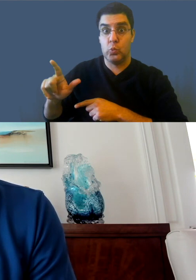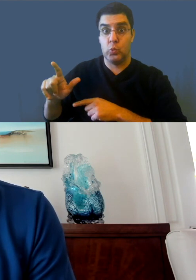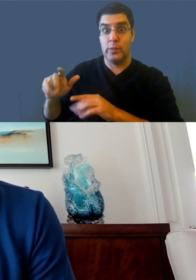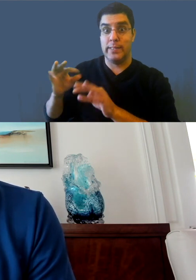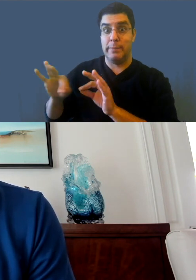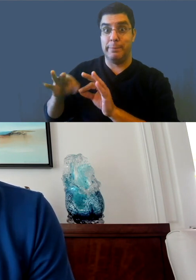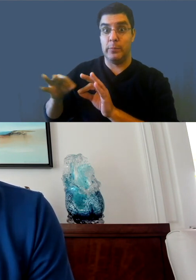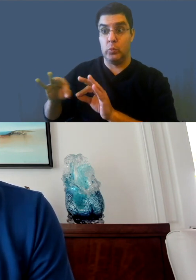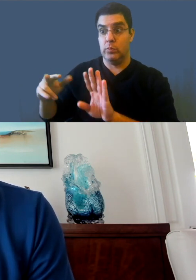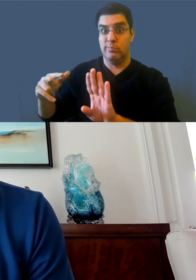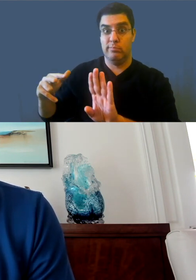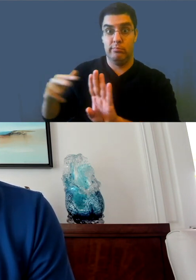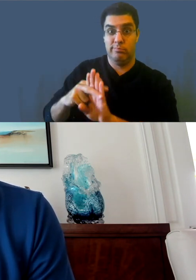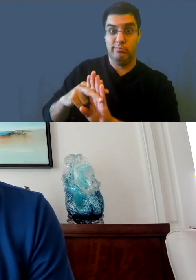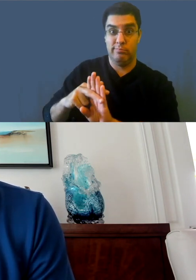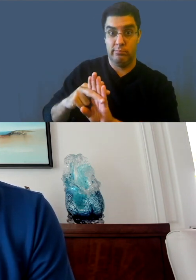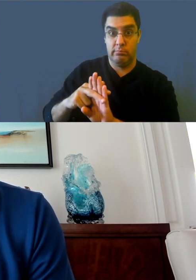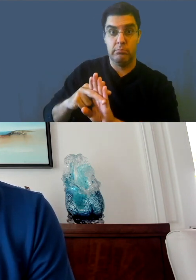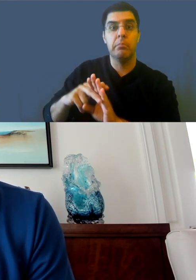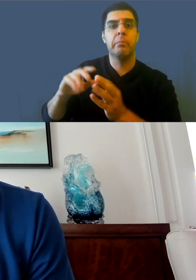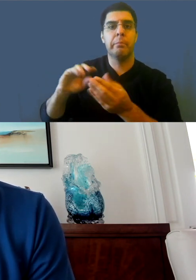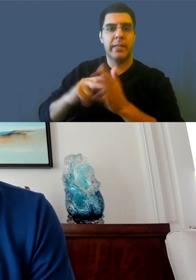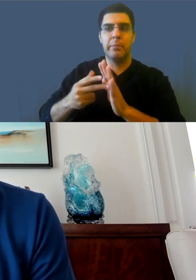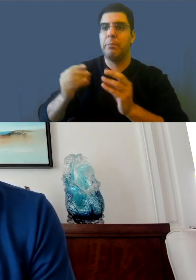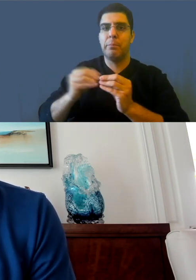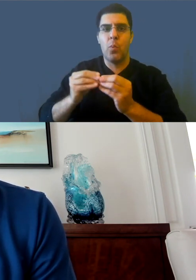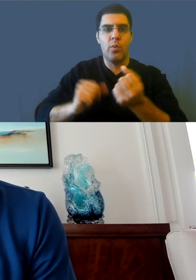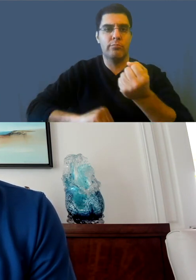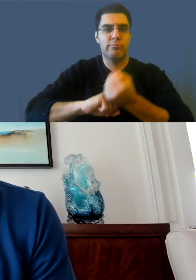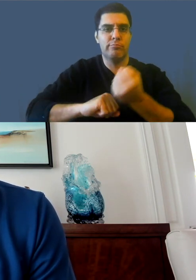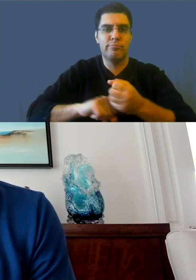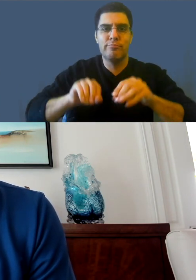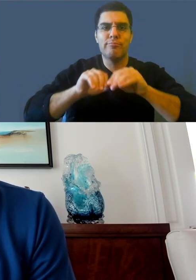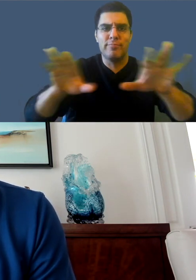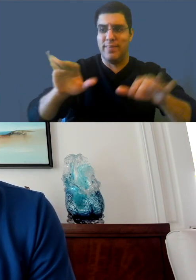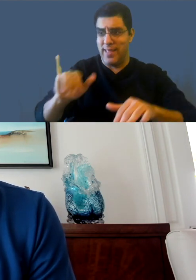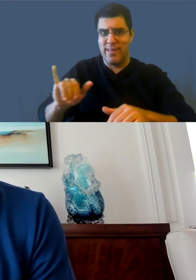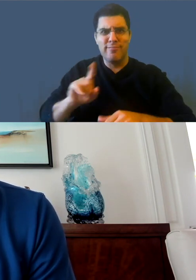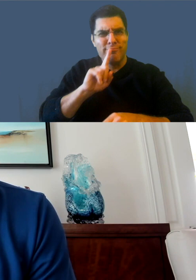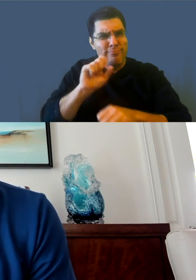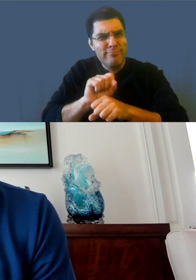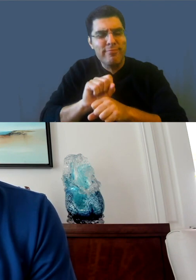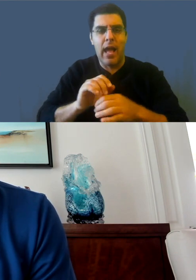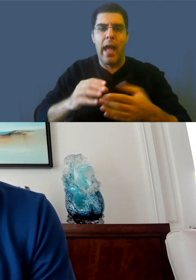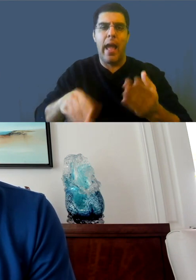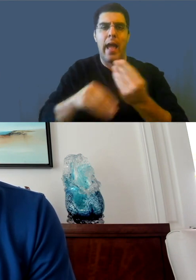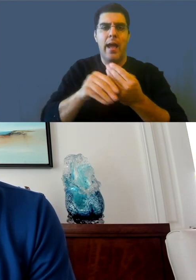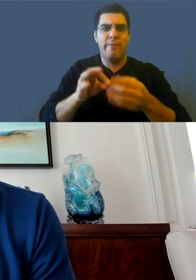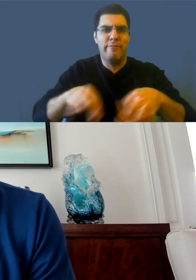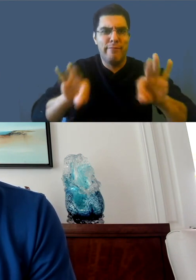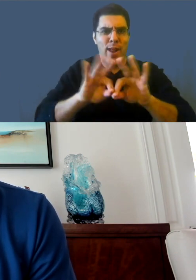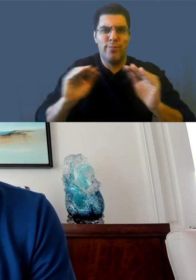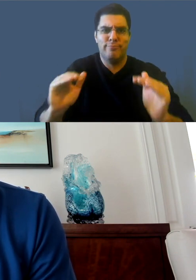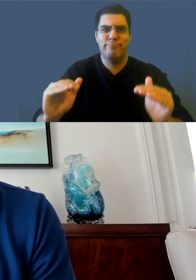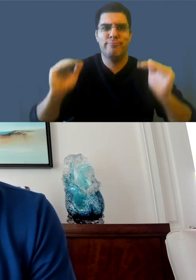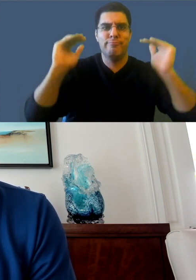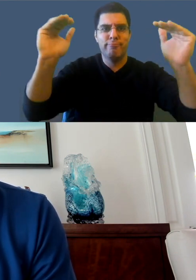Now, the reason for the six months or a year is, we think that we have a feature that will provide a good amount